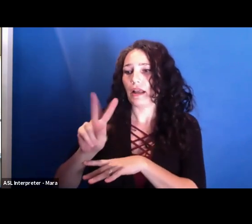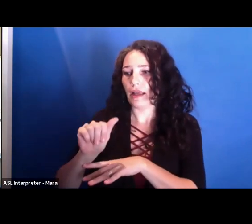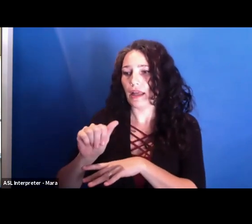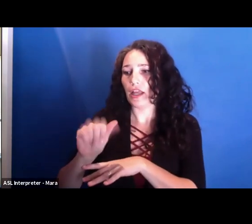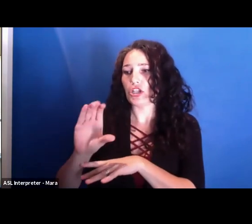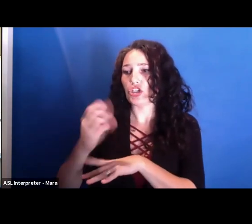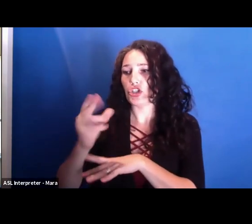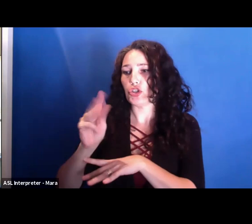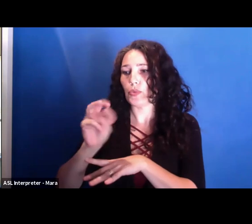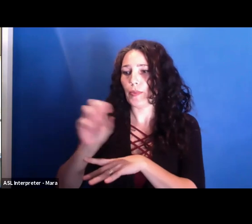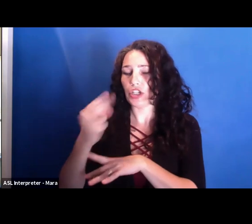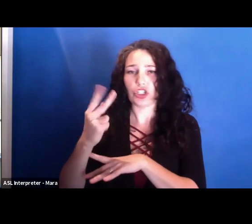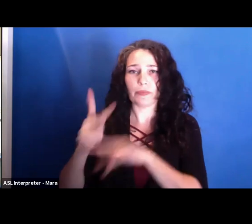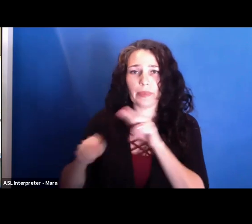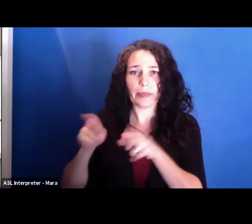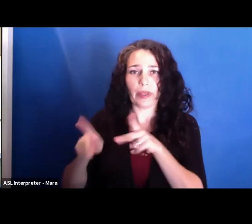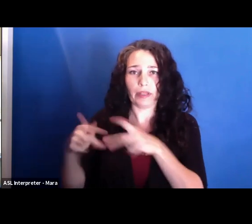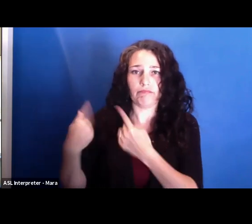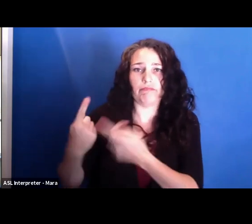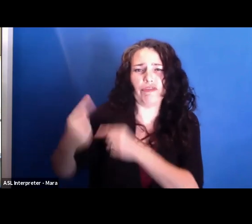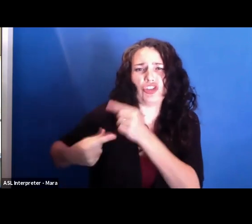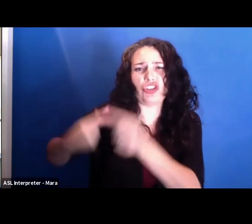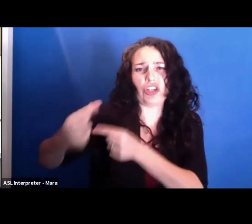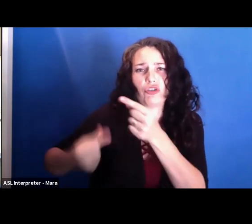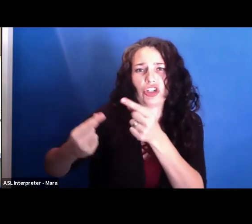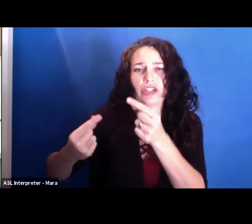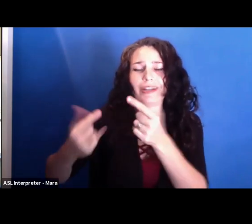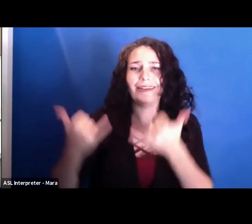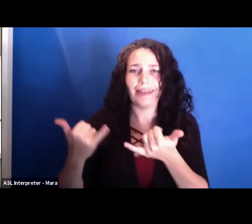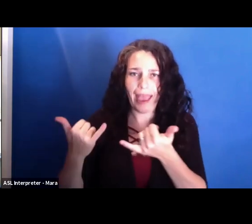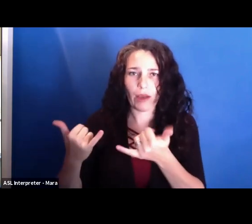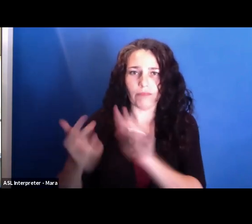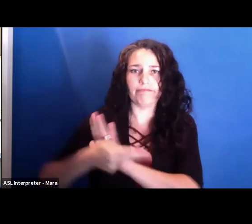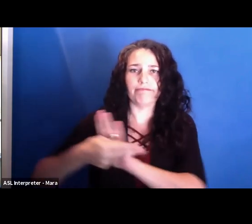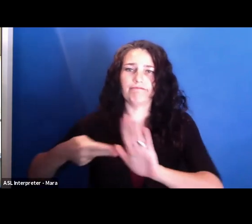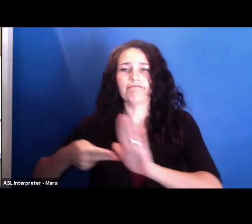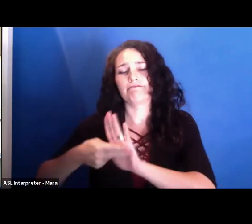for generations in the territory now known as Los Angeles.